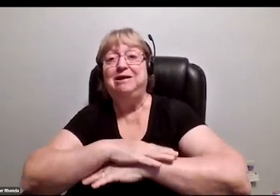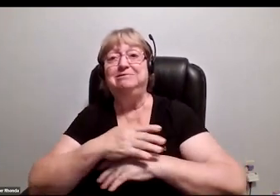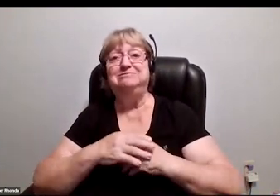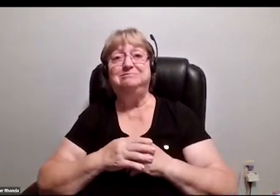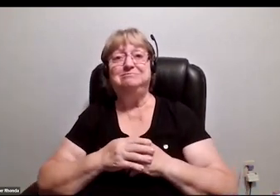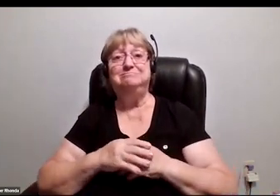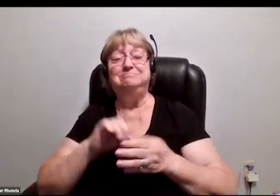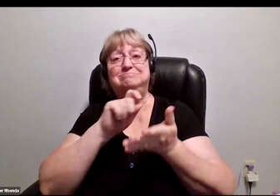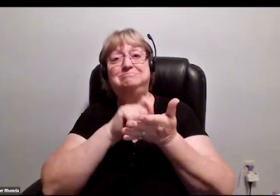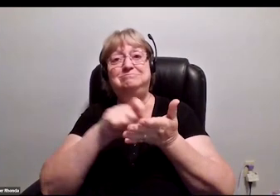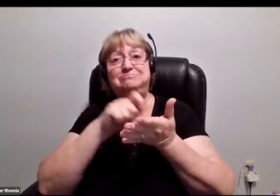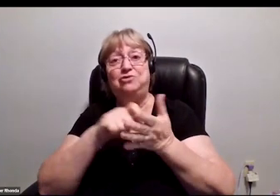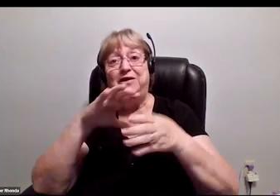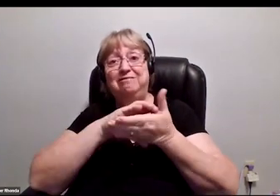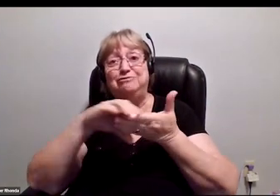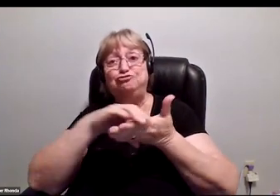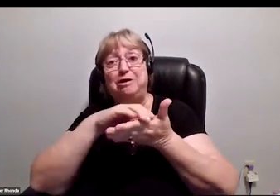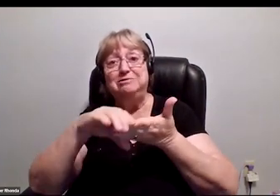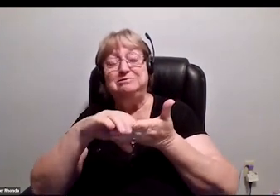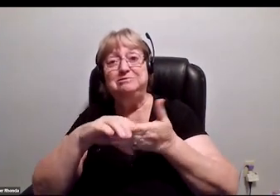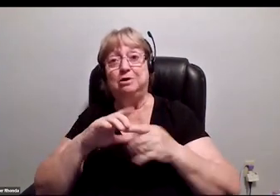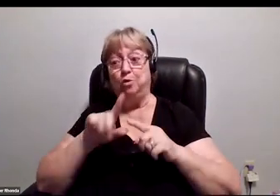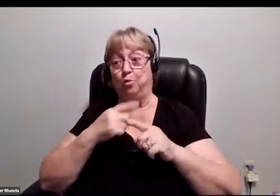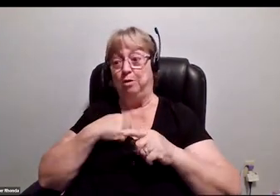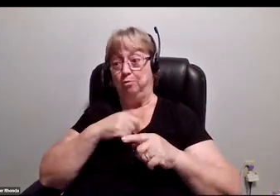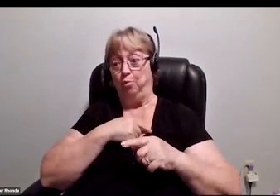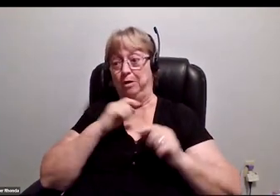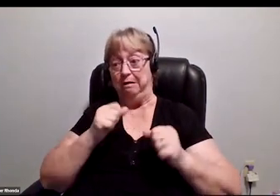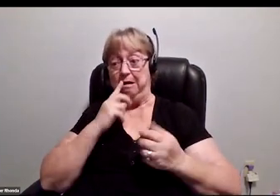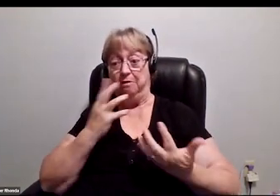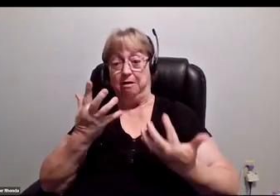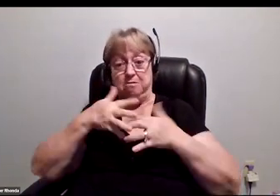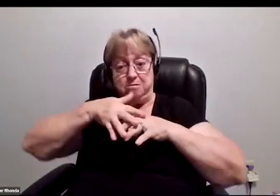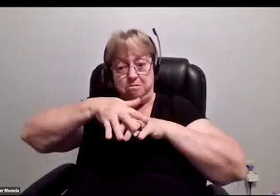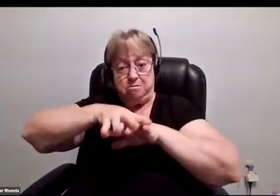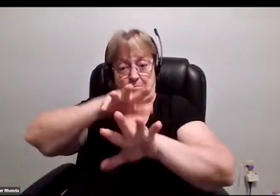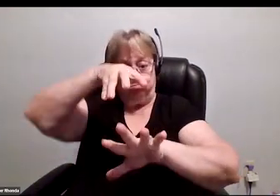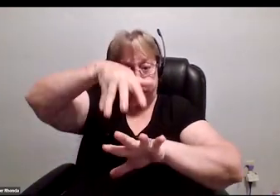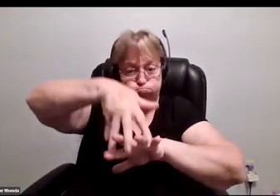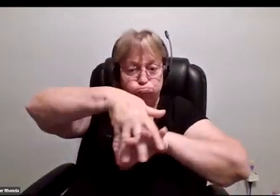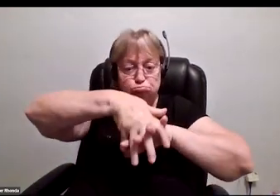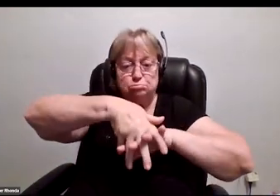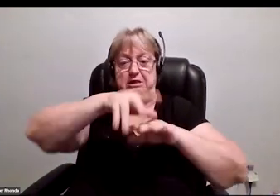When we are able to really start infiltrating this system and have folks sort of at the top